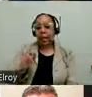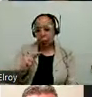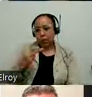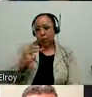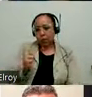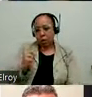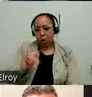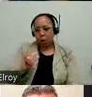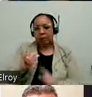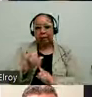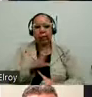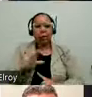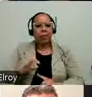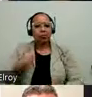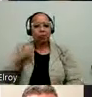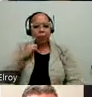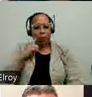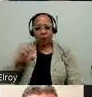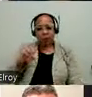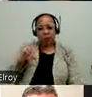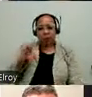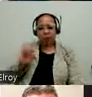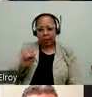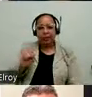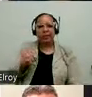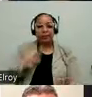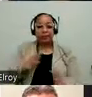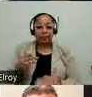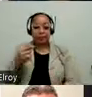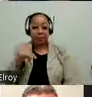special events. And we had the commissioner for the Chicago